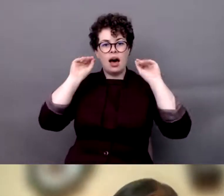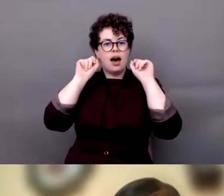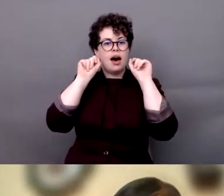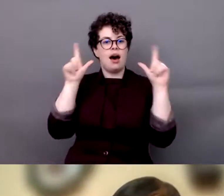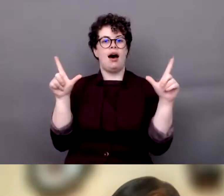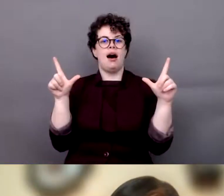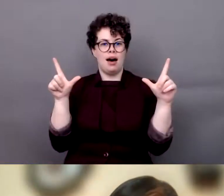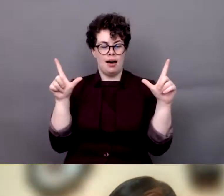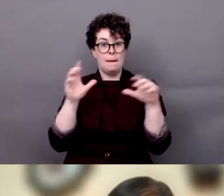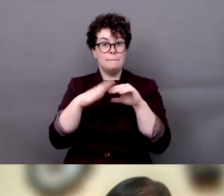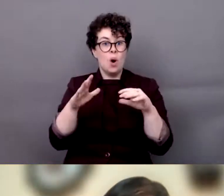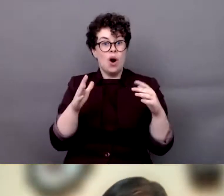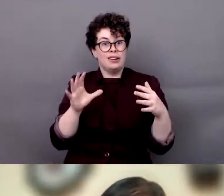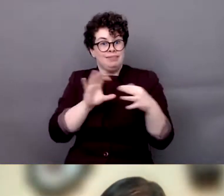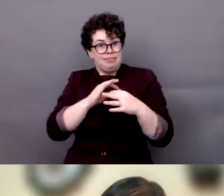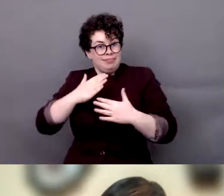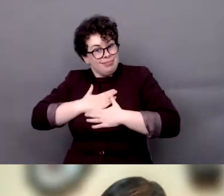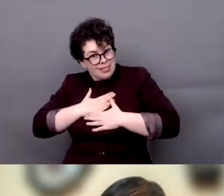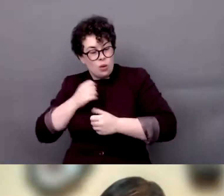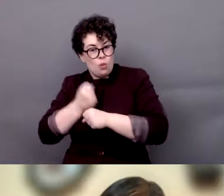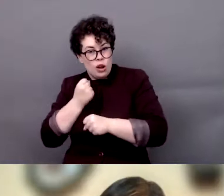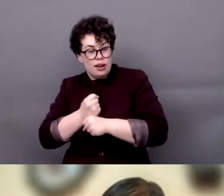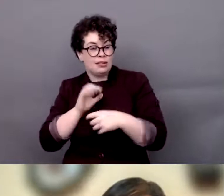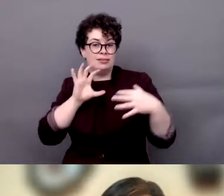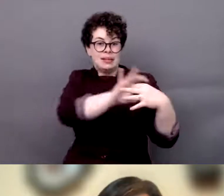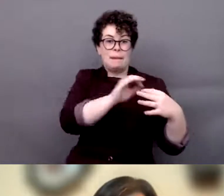with movements of mothers and caregivers,